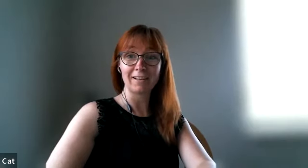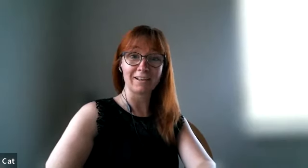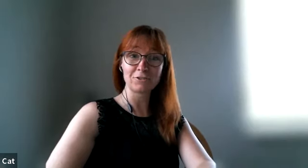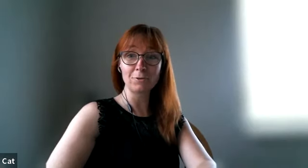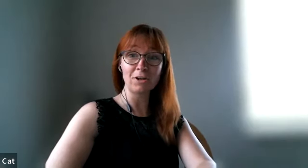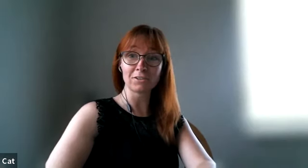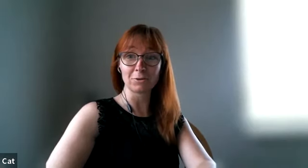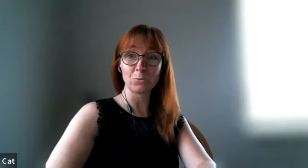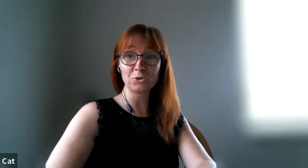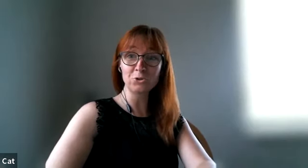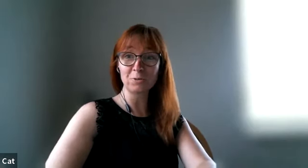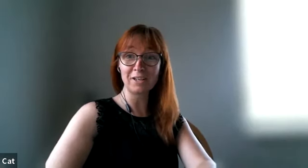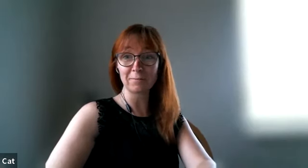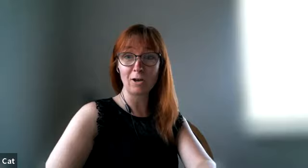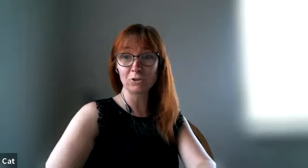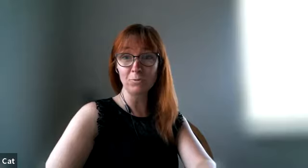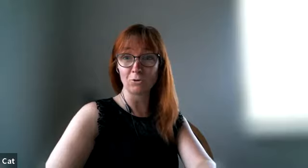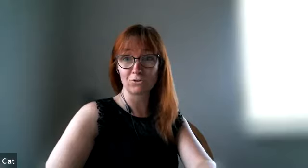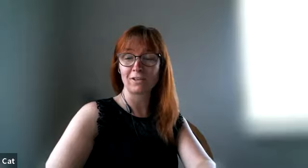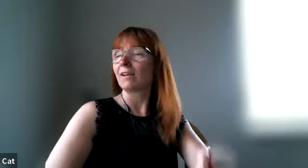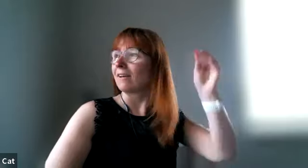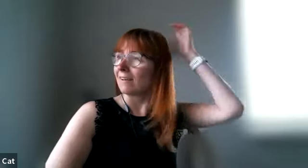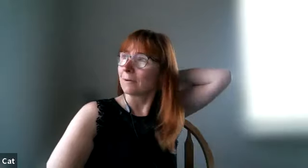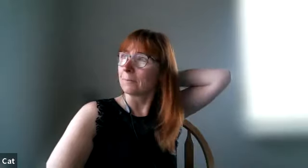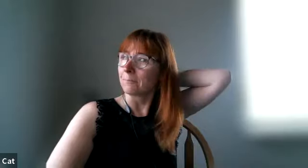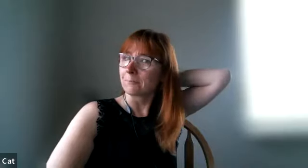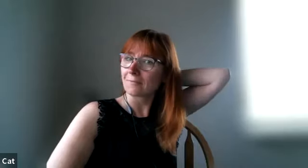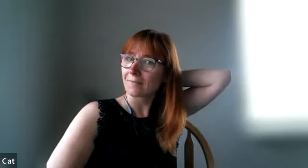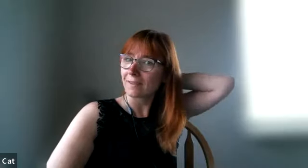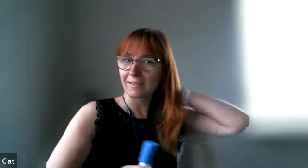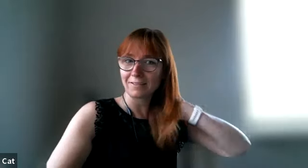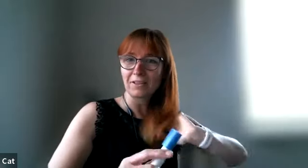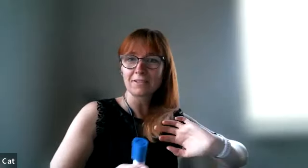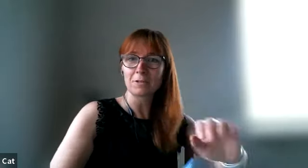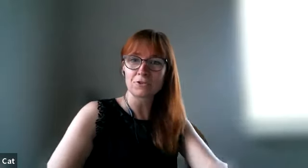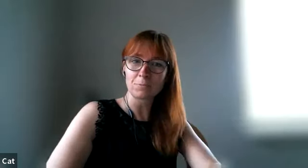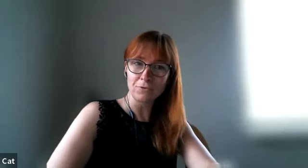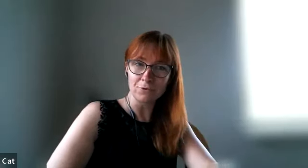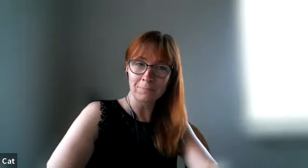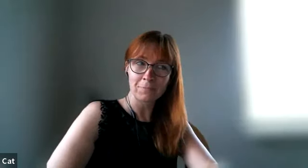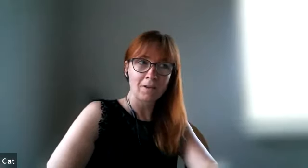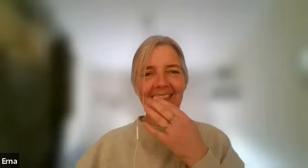ask your partner what do you complain about the most and the things i mentioned before yeah